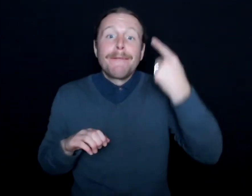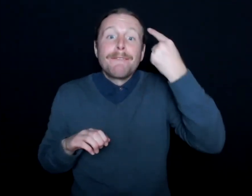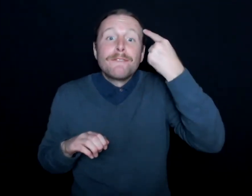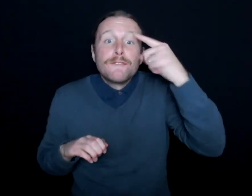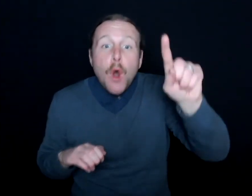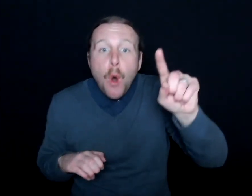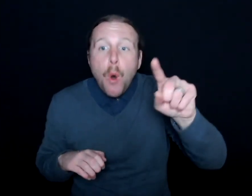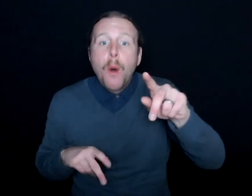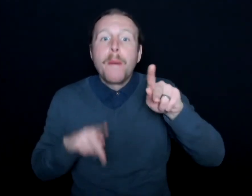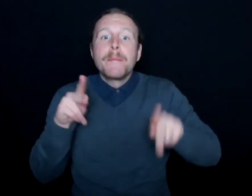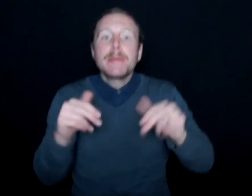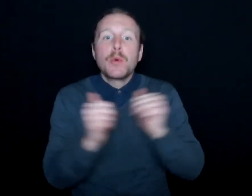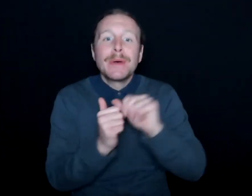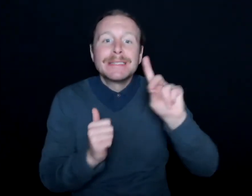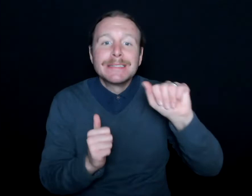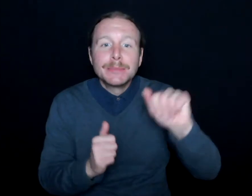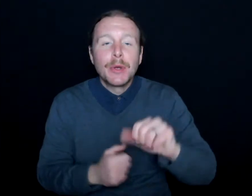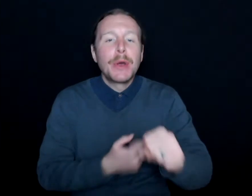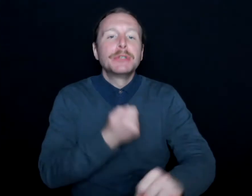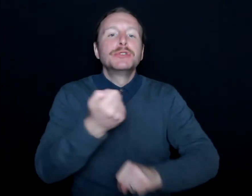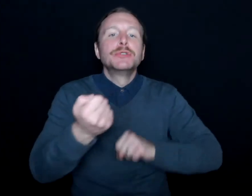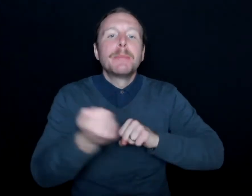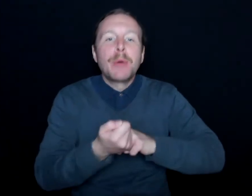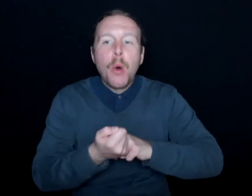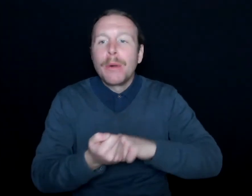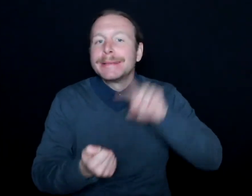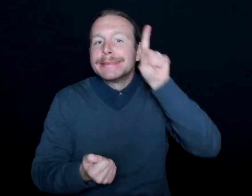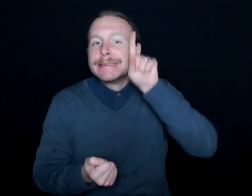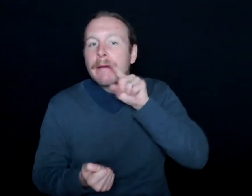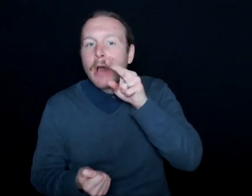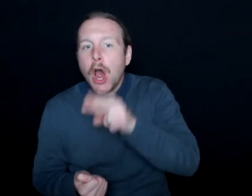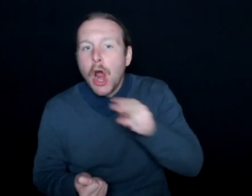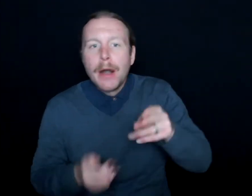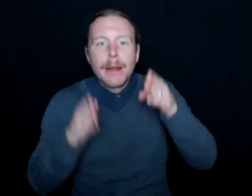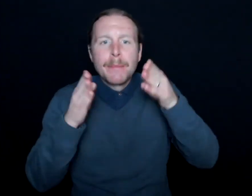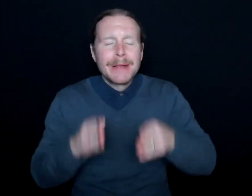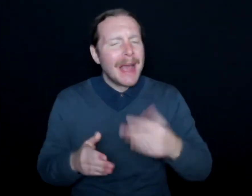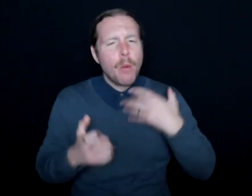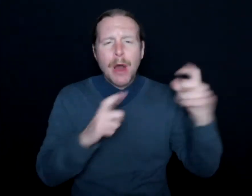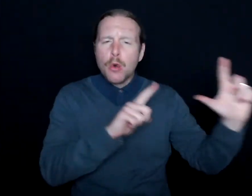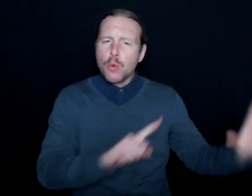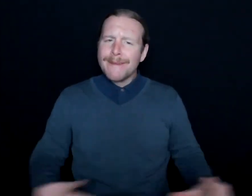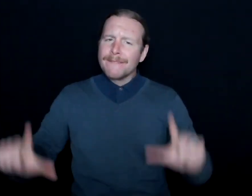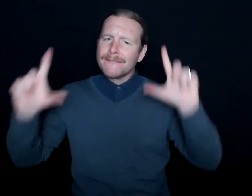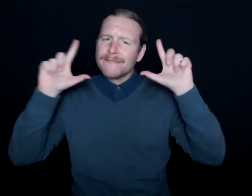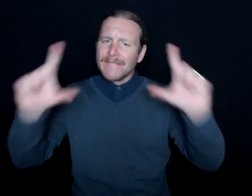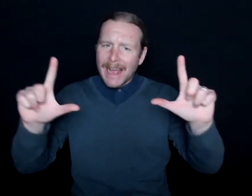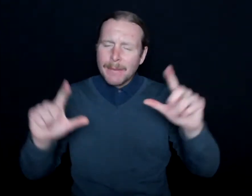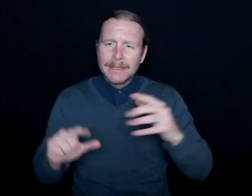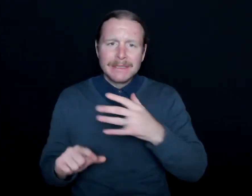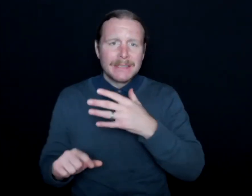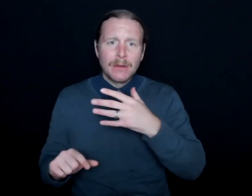with disabilities or we're doing this to support deaf and hard of hearing individuals-- I'd like to reframe that and say that, when you start